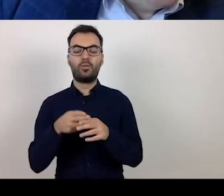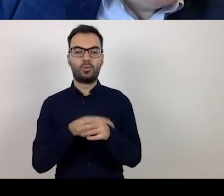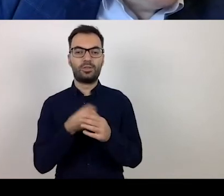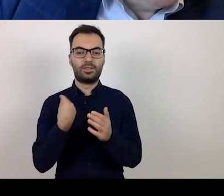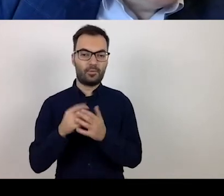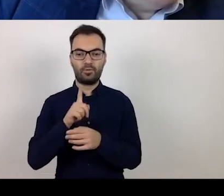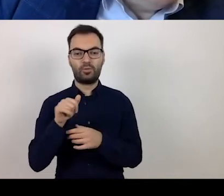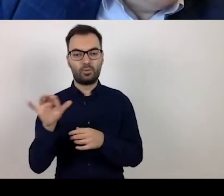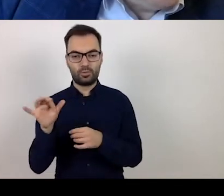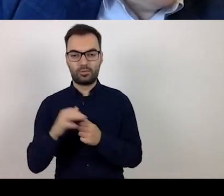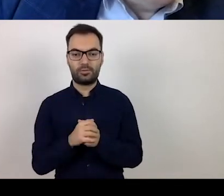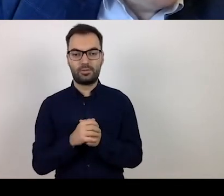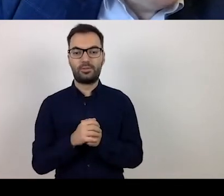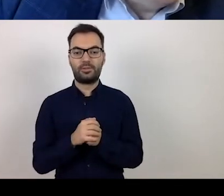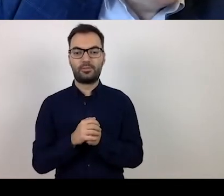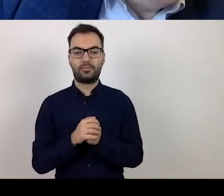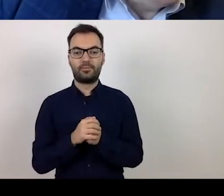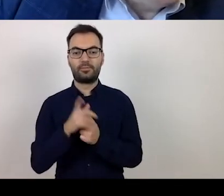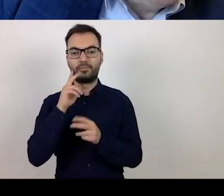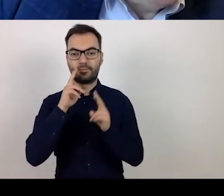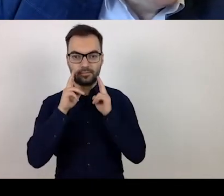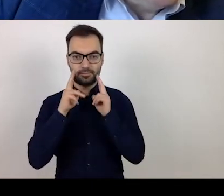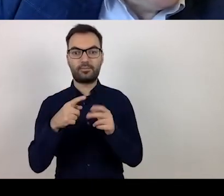These are obligatory and, indeed, are verified